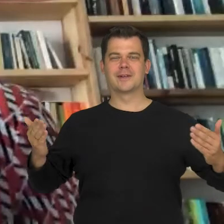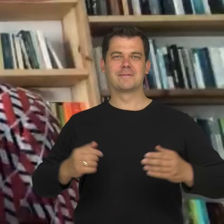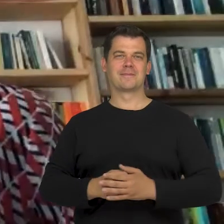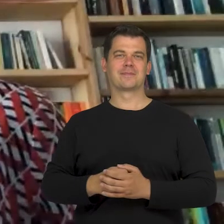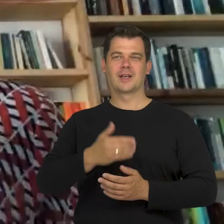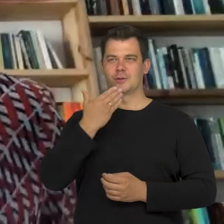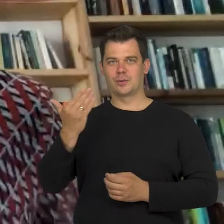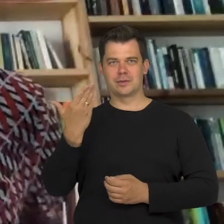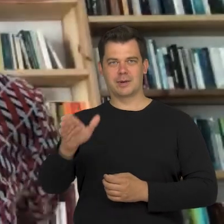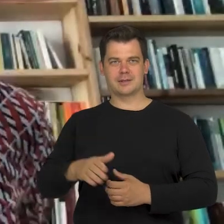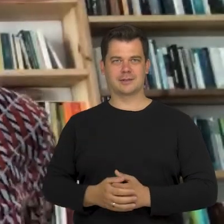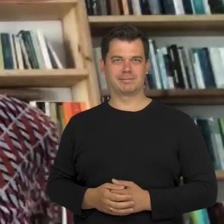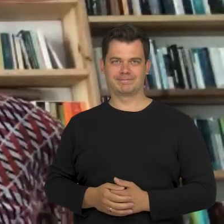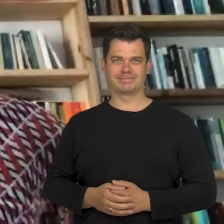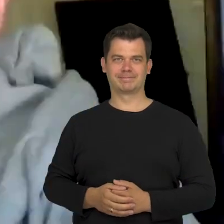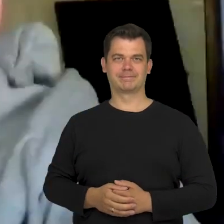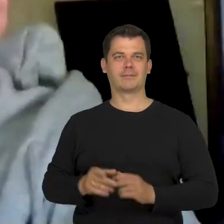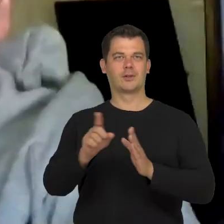Thank you and see you.